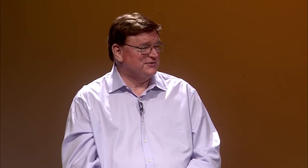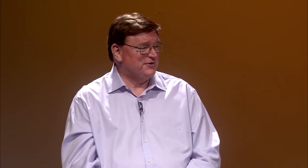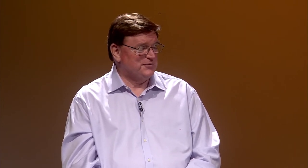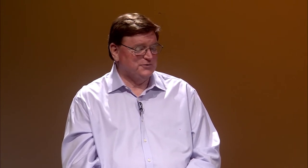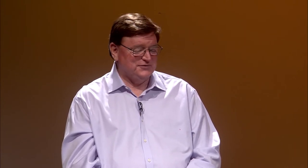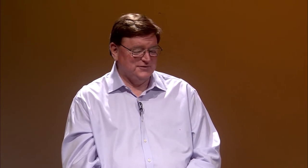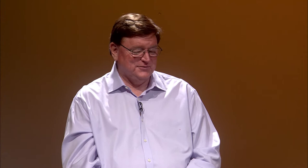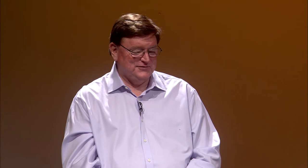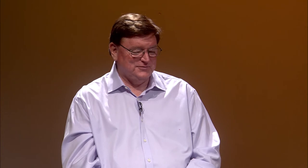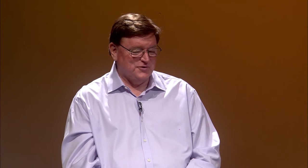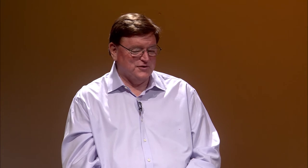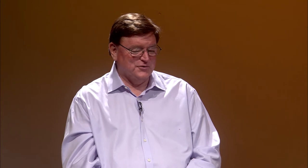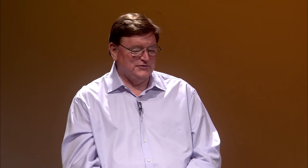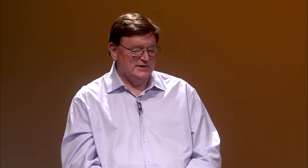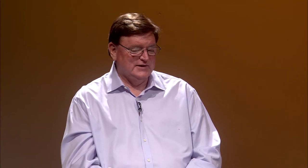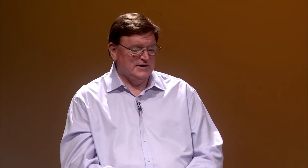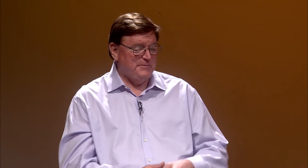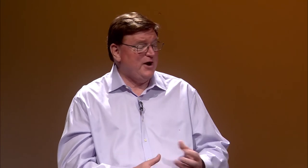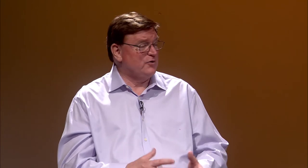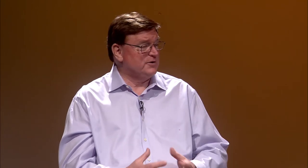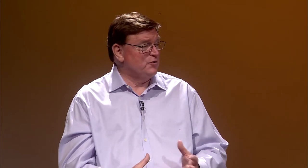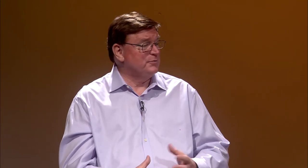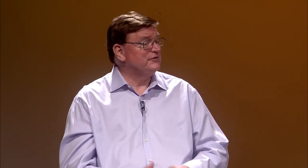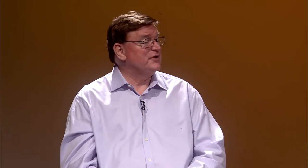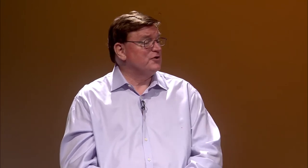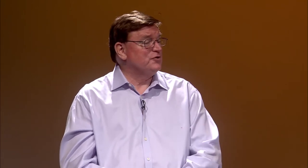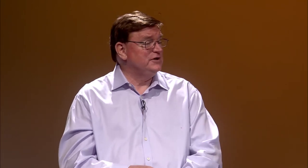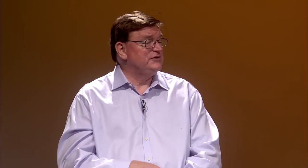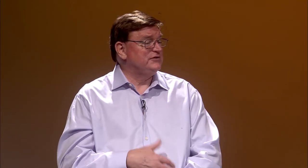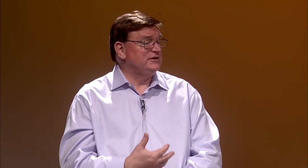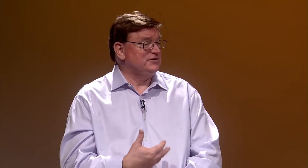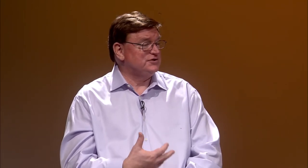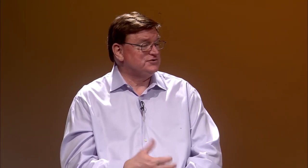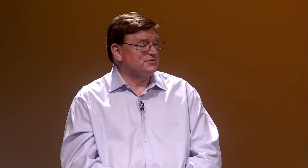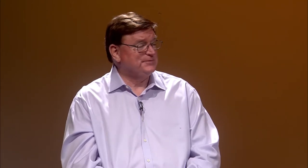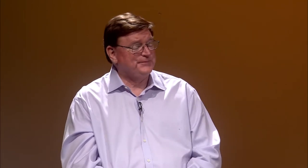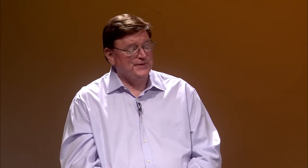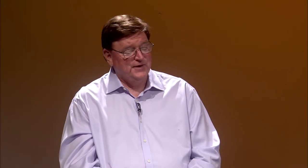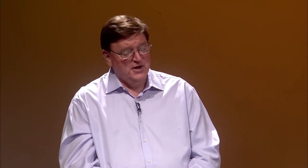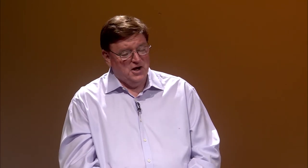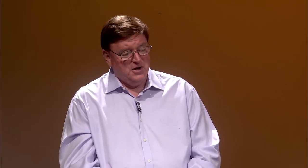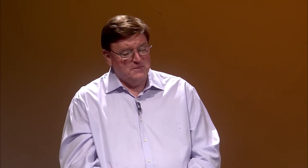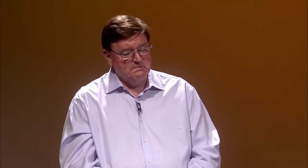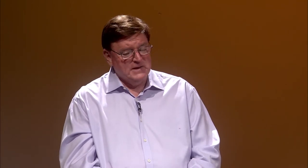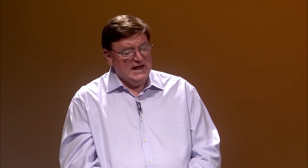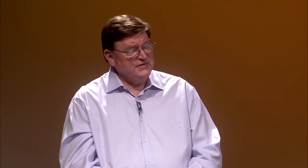so it was one of those empowering moments that are great to see in history.